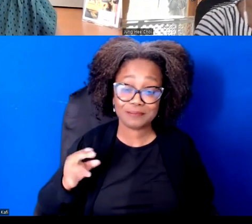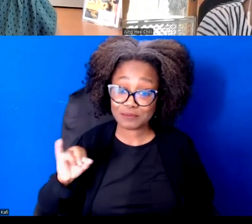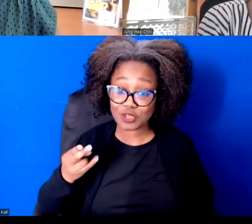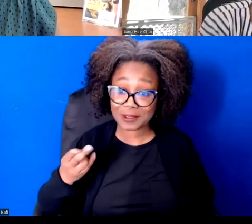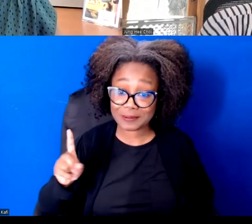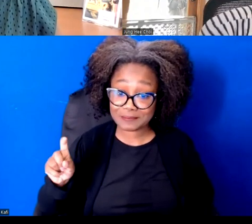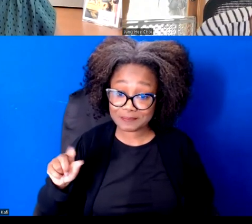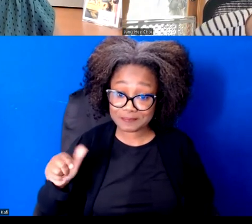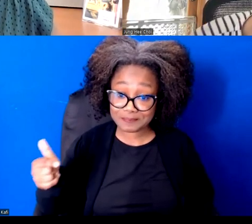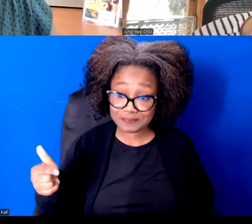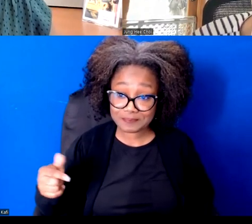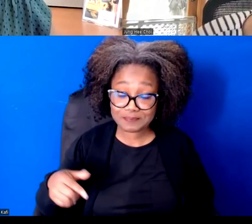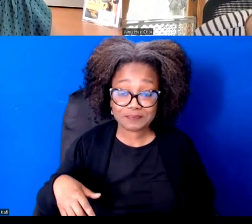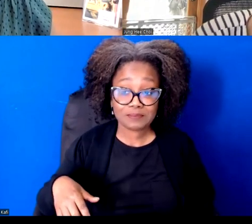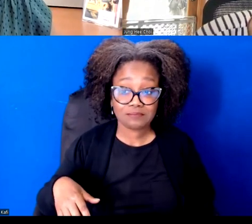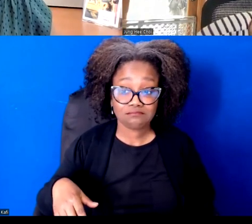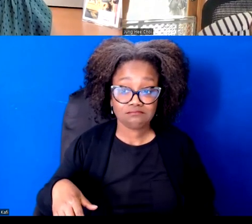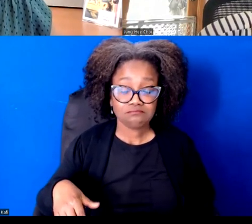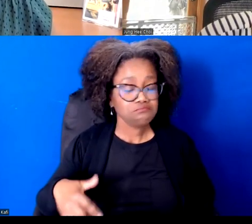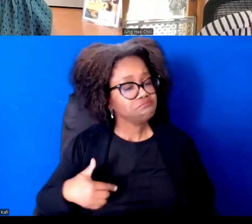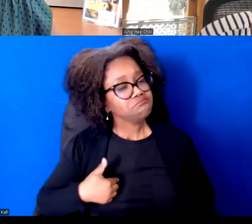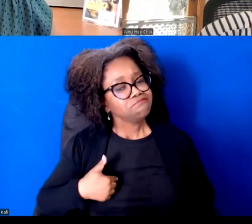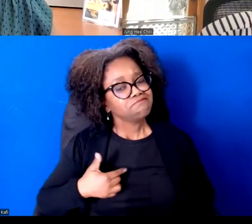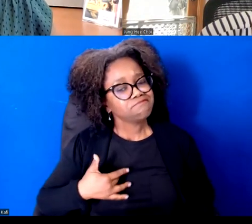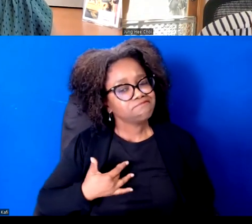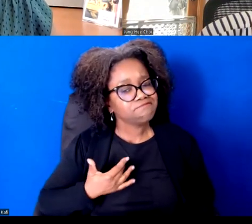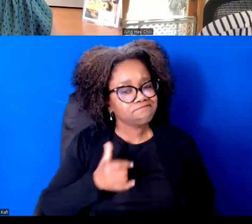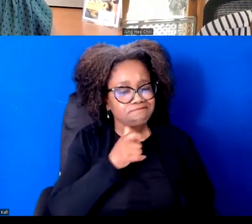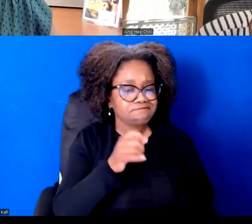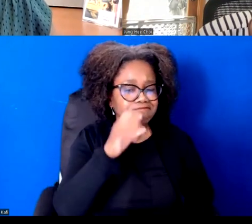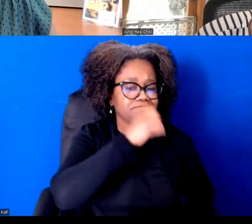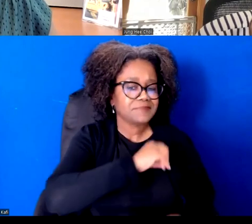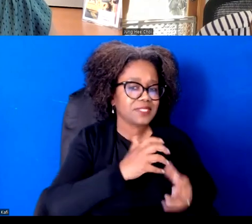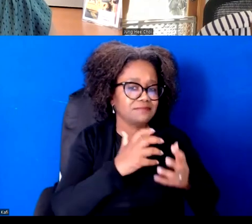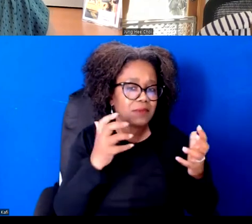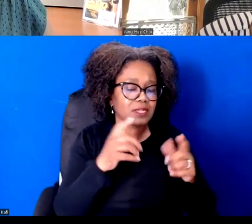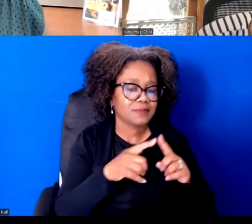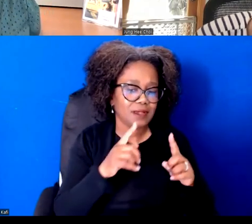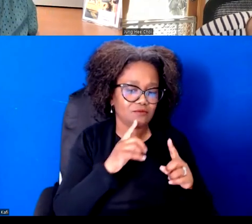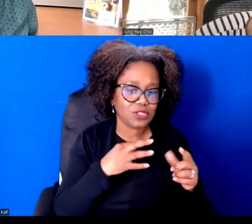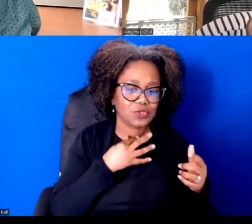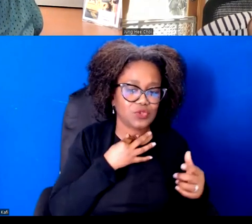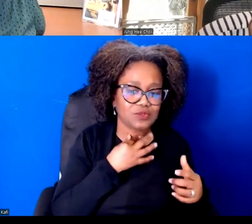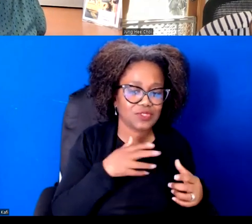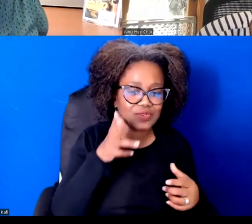I don't think there's much that we missed. I'm really curious as to hear some of the questions are reflections from some of the